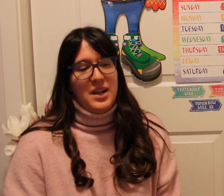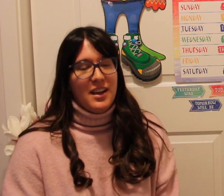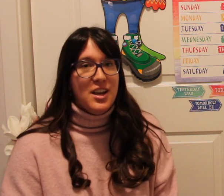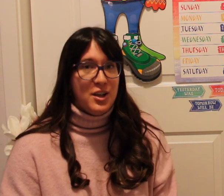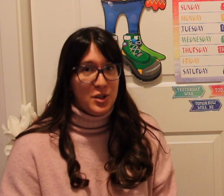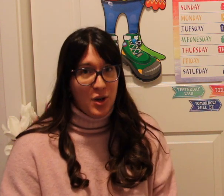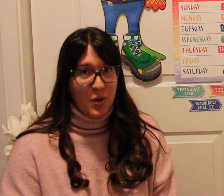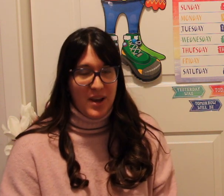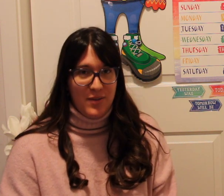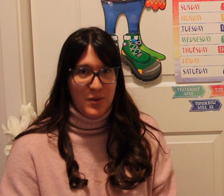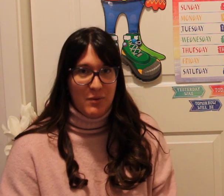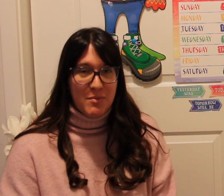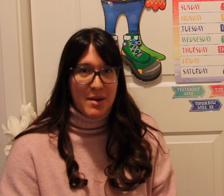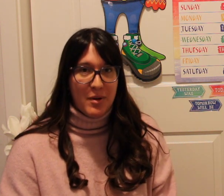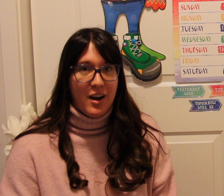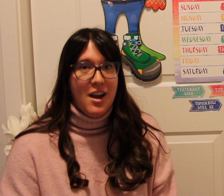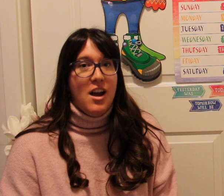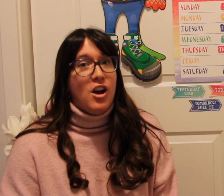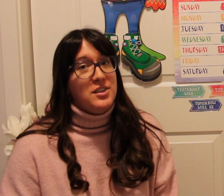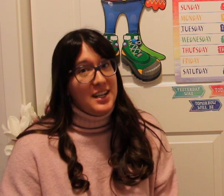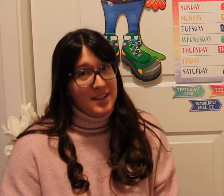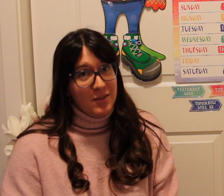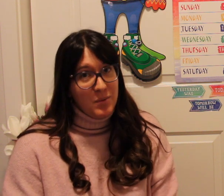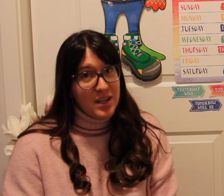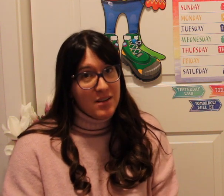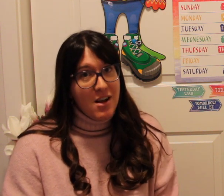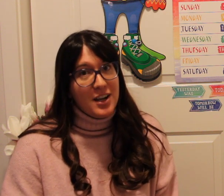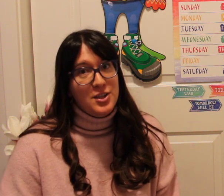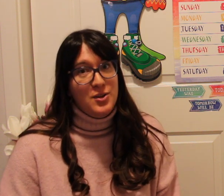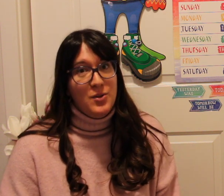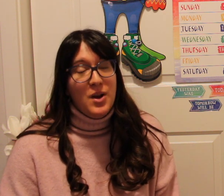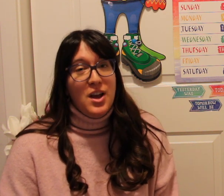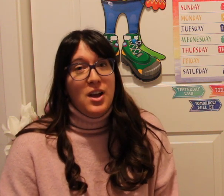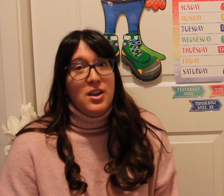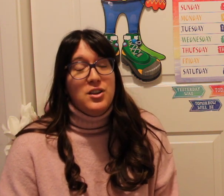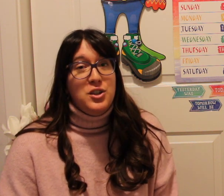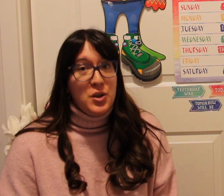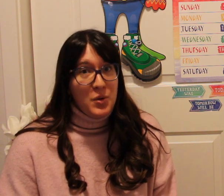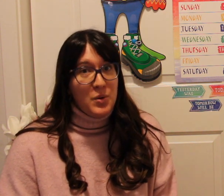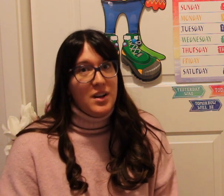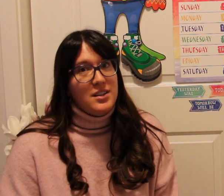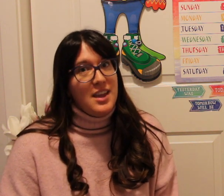week so if you can remember our days of the week song is to the tune to the